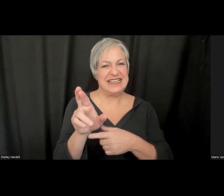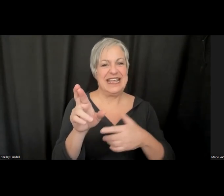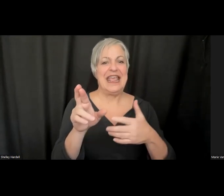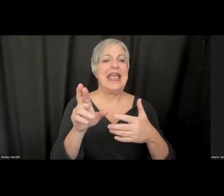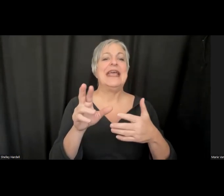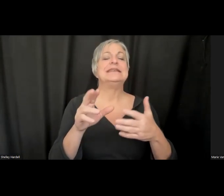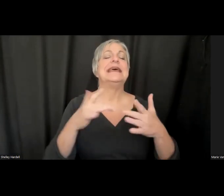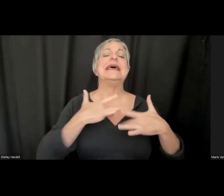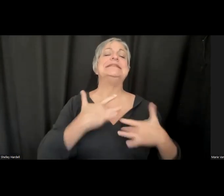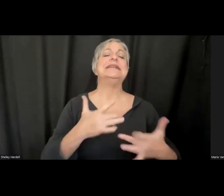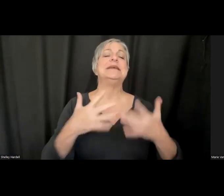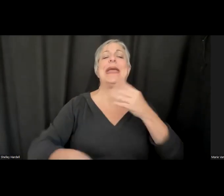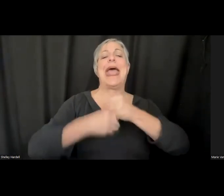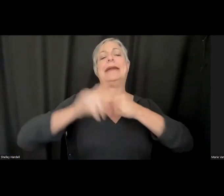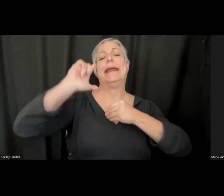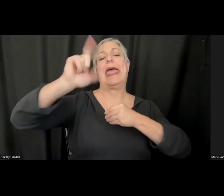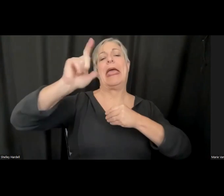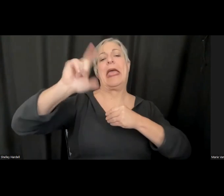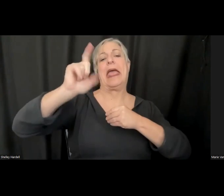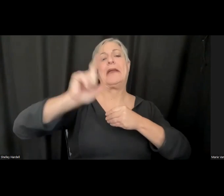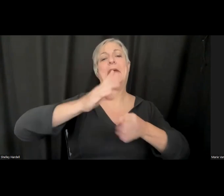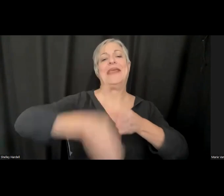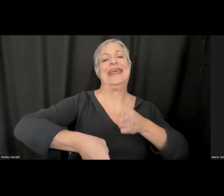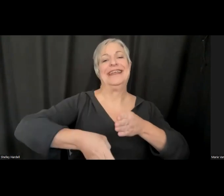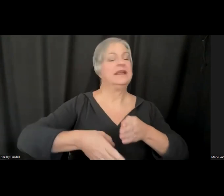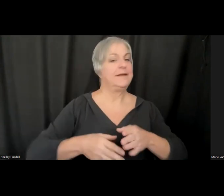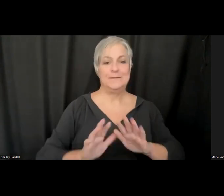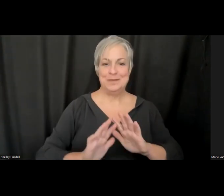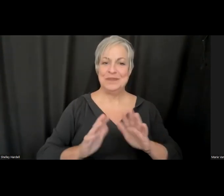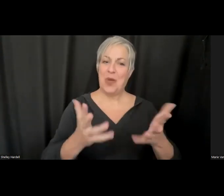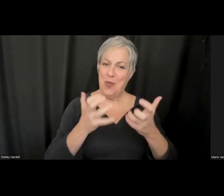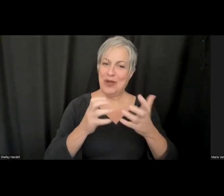in these spaces. So I just wanted to bring that to